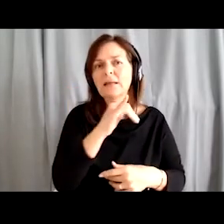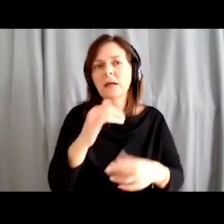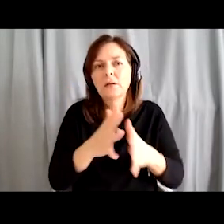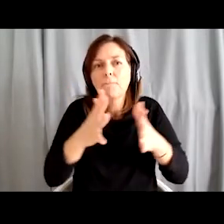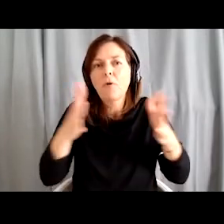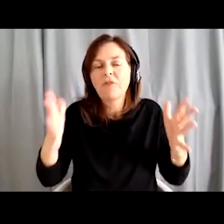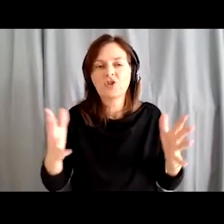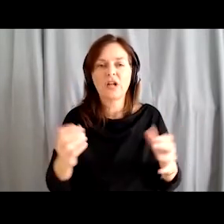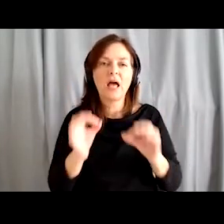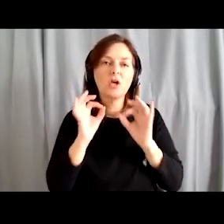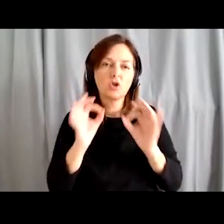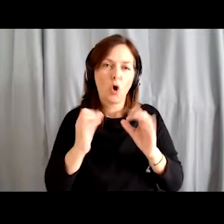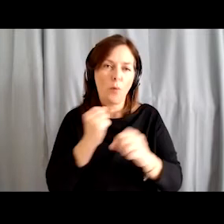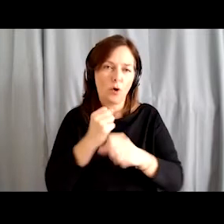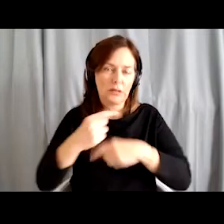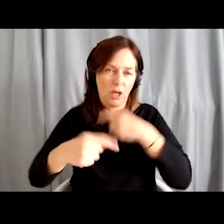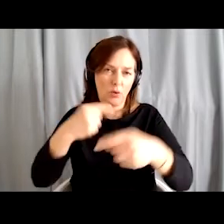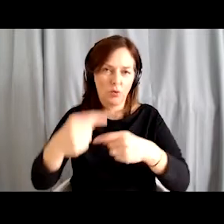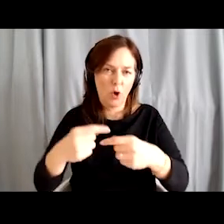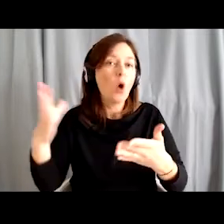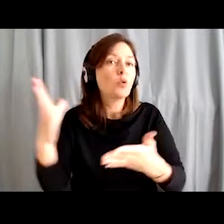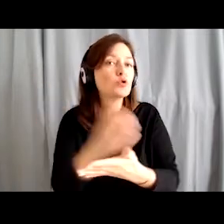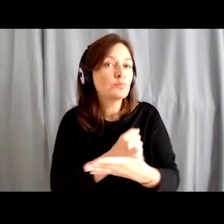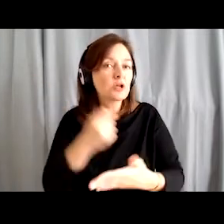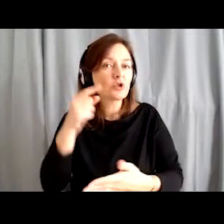The project's success in Kranj was also contributed